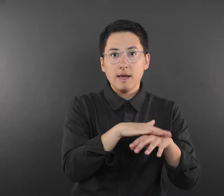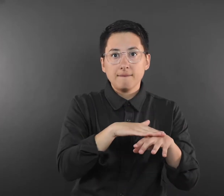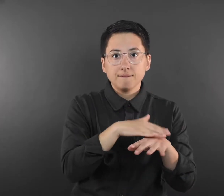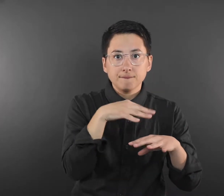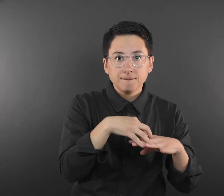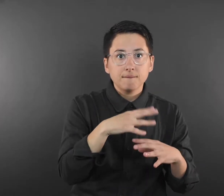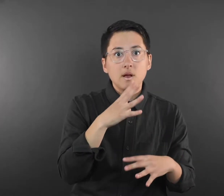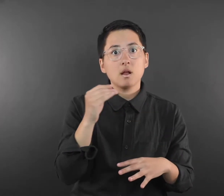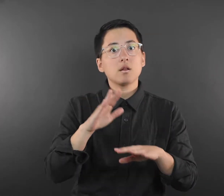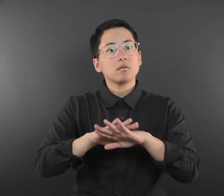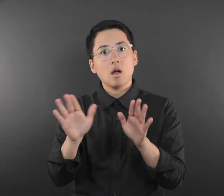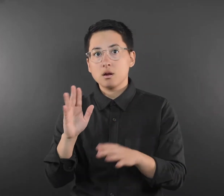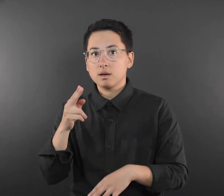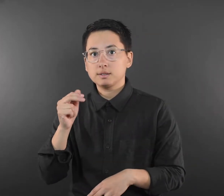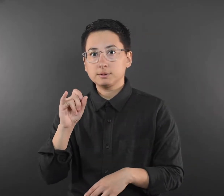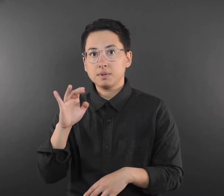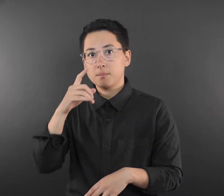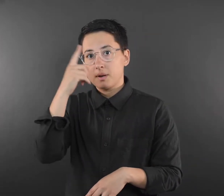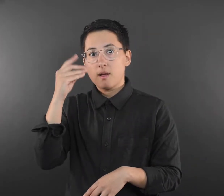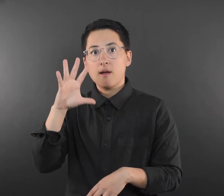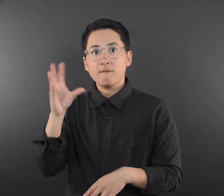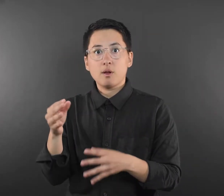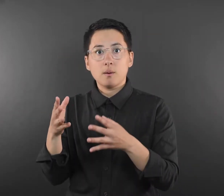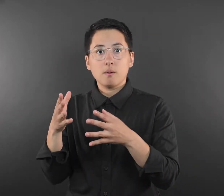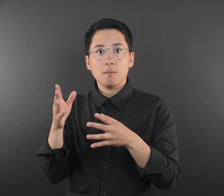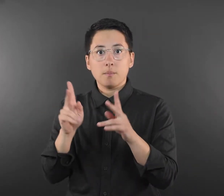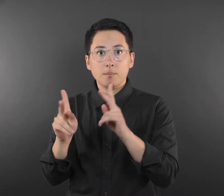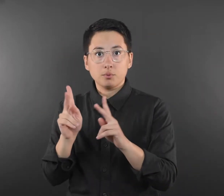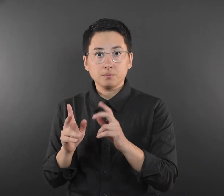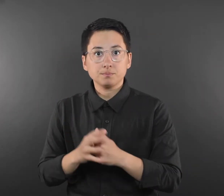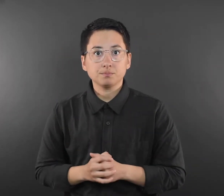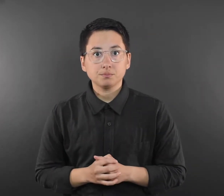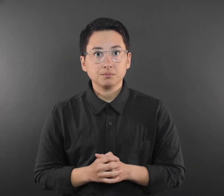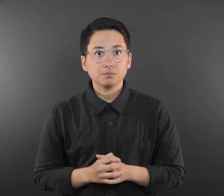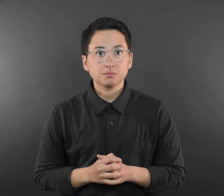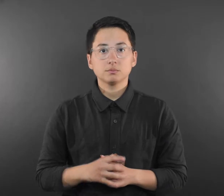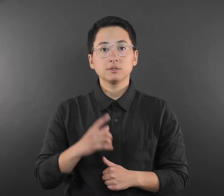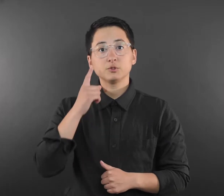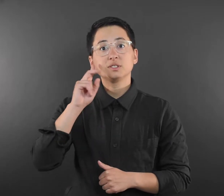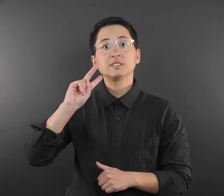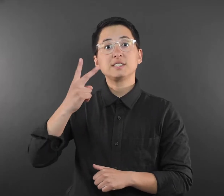and non-Hispanic Black or African American people. For the second year,